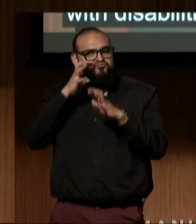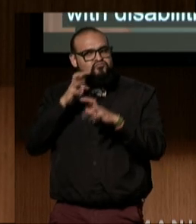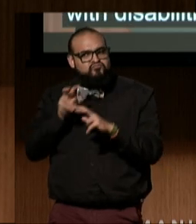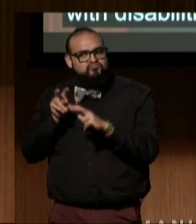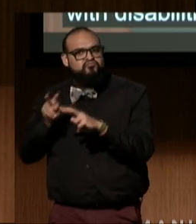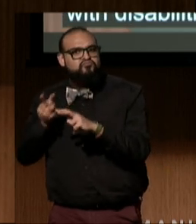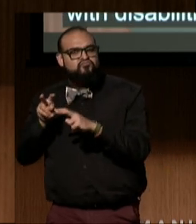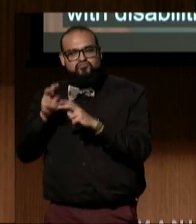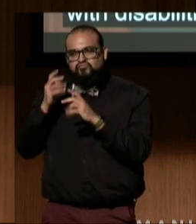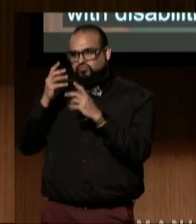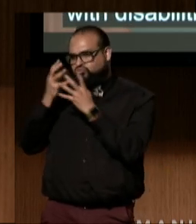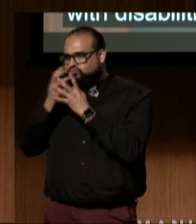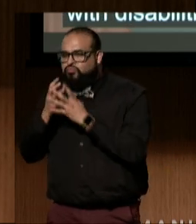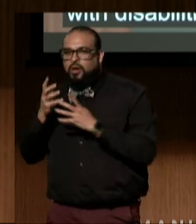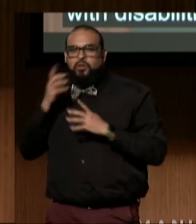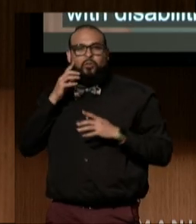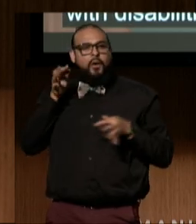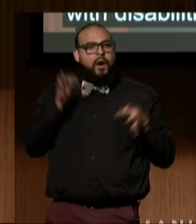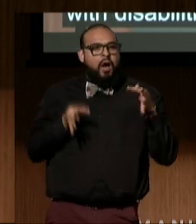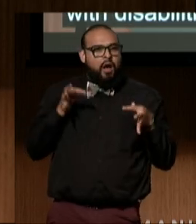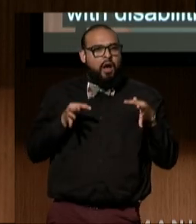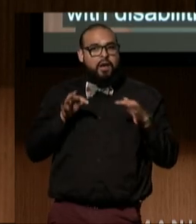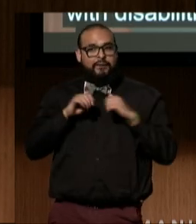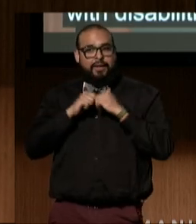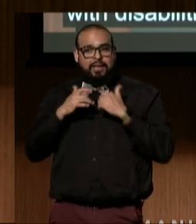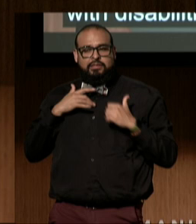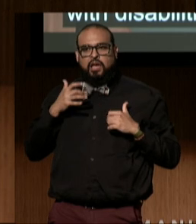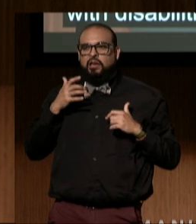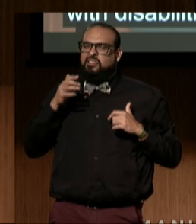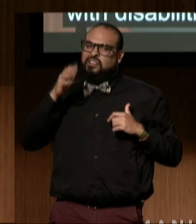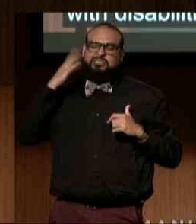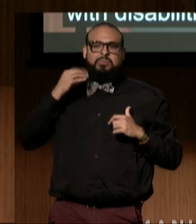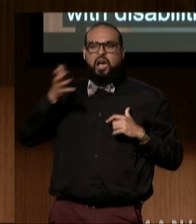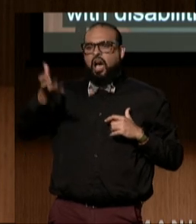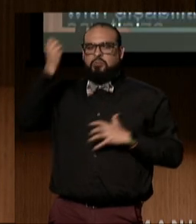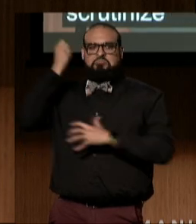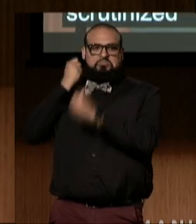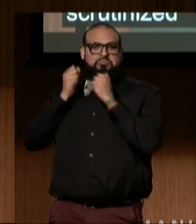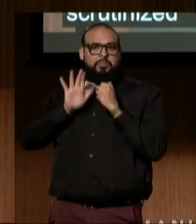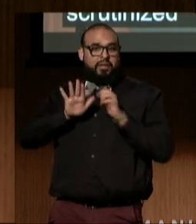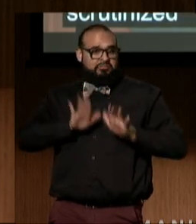and agencies and suffer the loss of their children at sky-high rates.